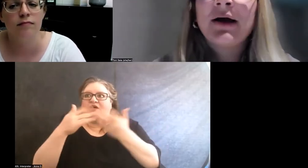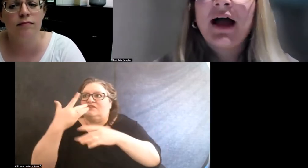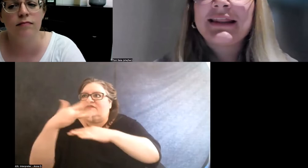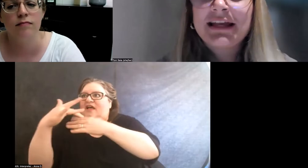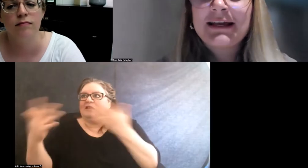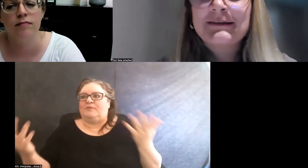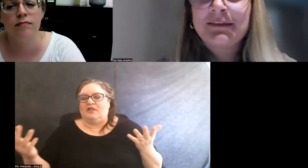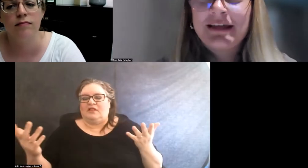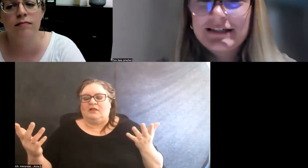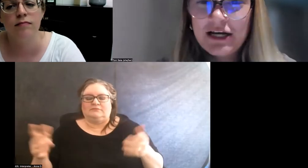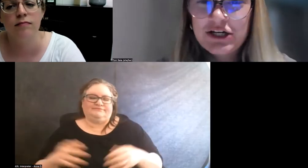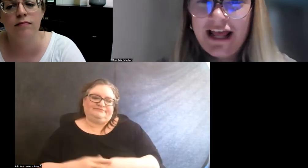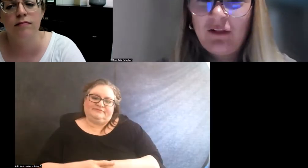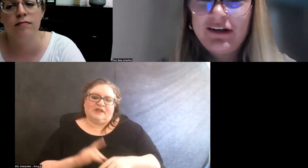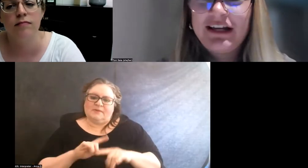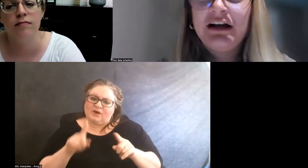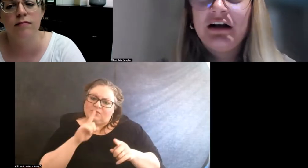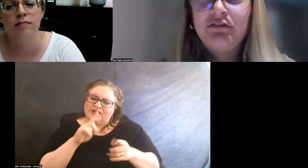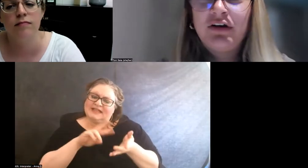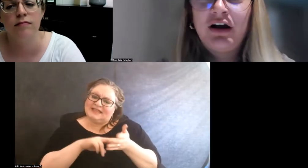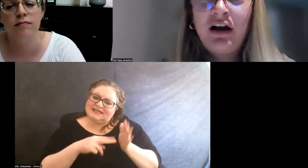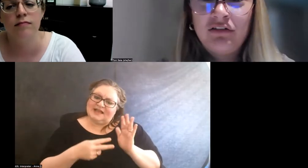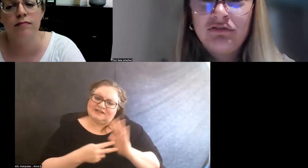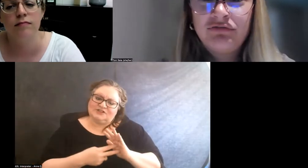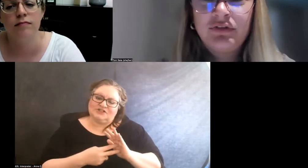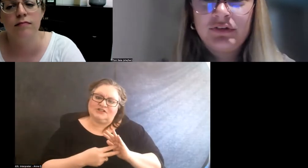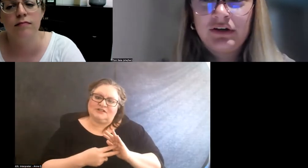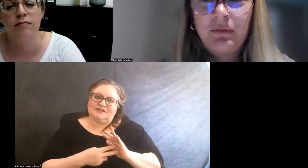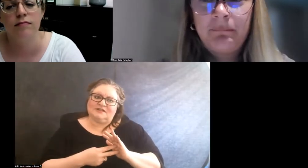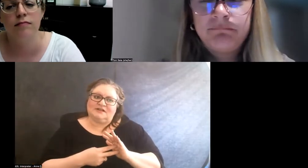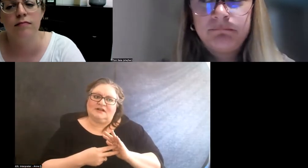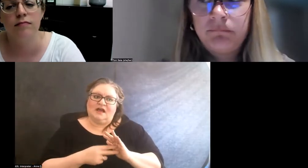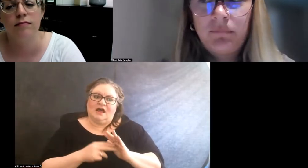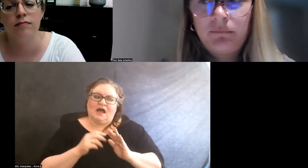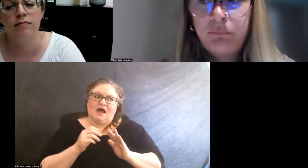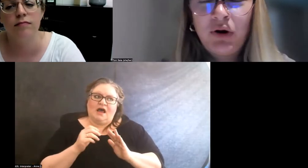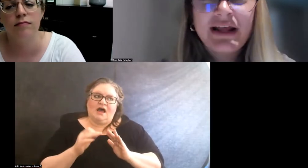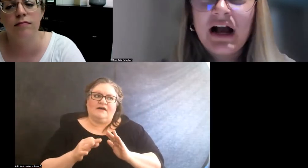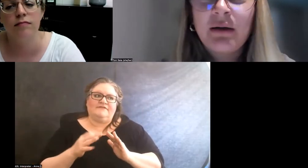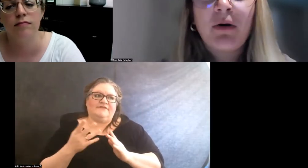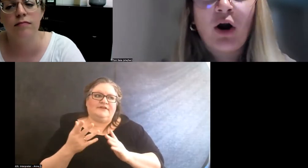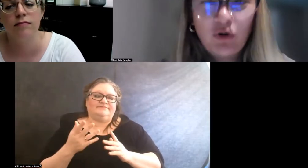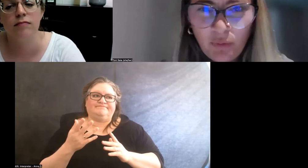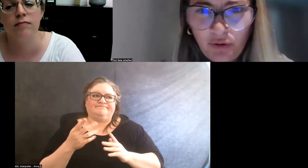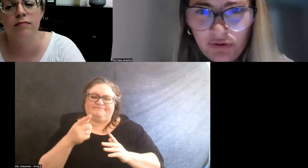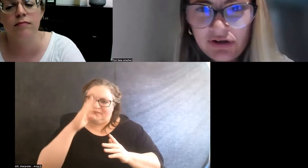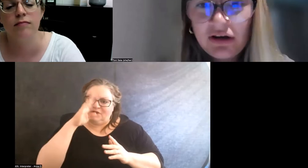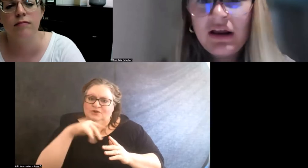But I think, the intentionality of, you know, putting up artwork